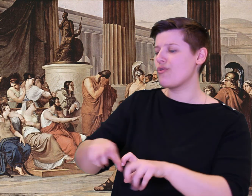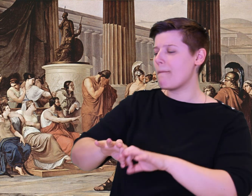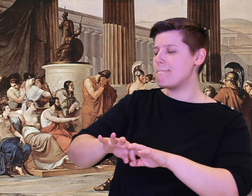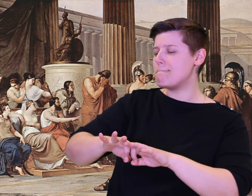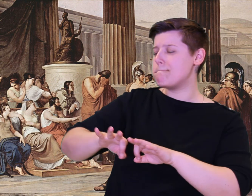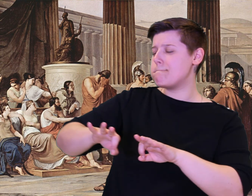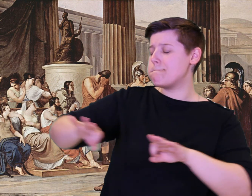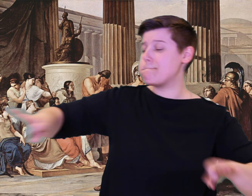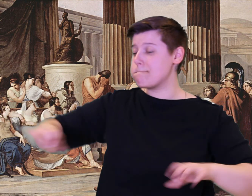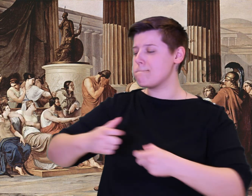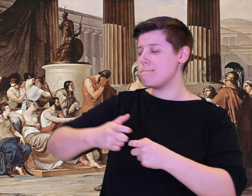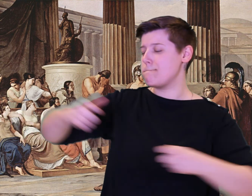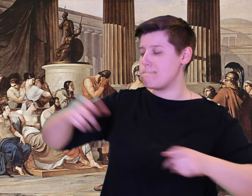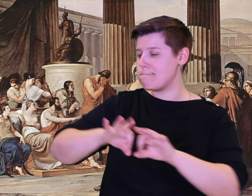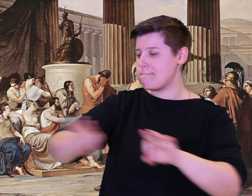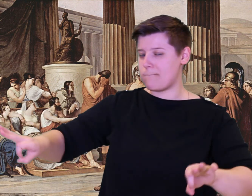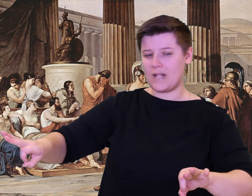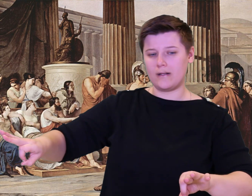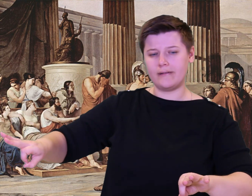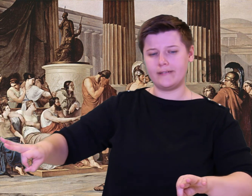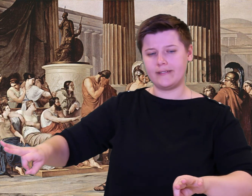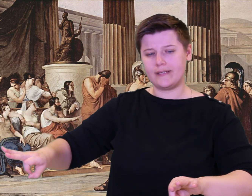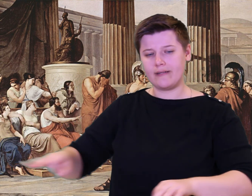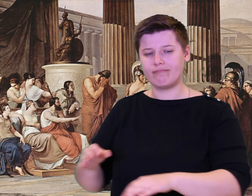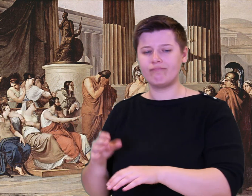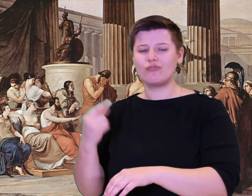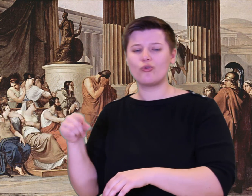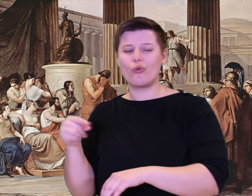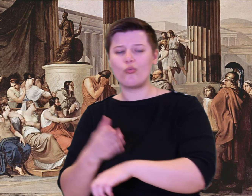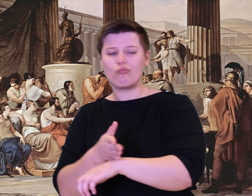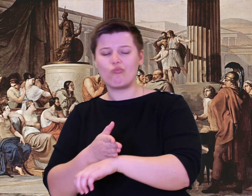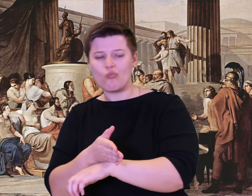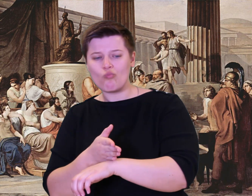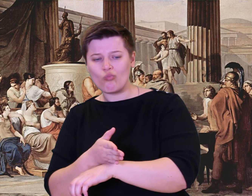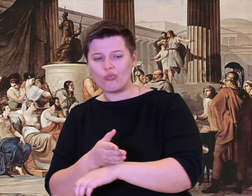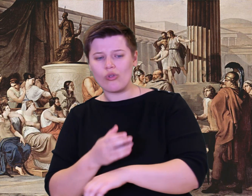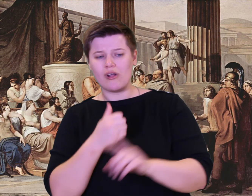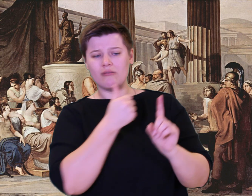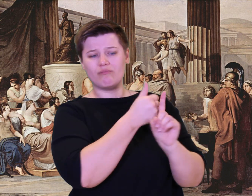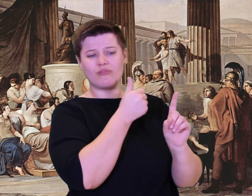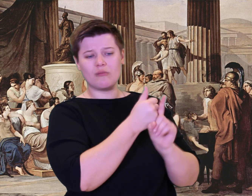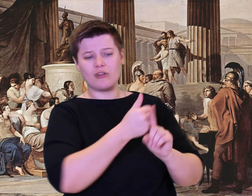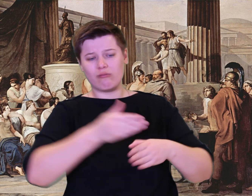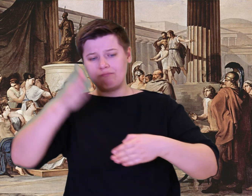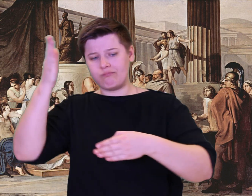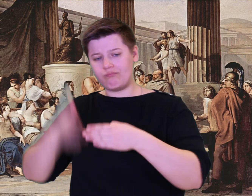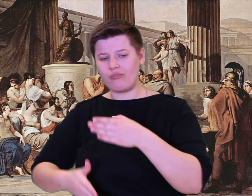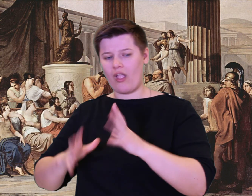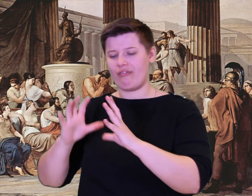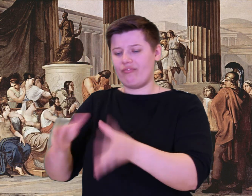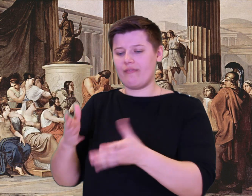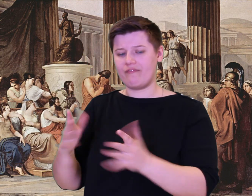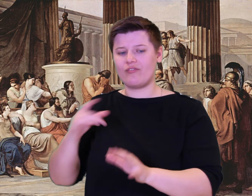I made my plan. Beside the pen there stood a great big club, green olive wood,